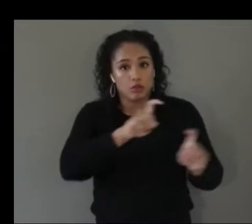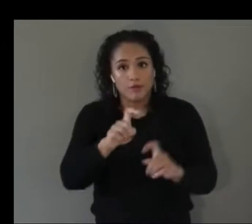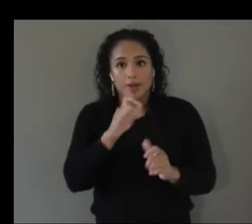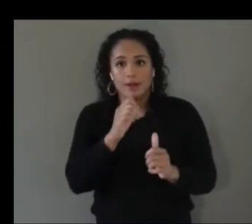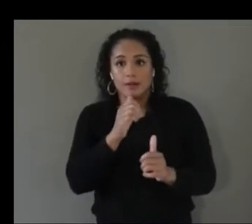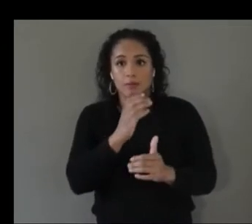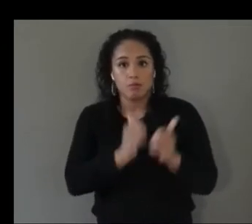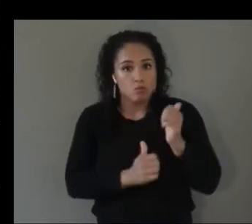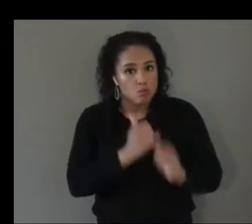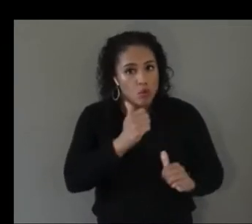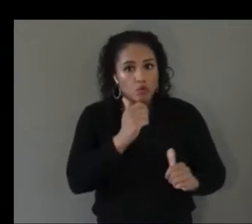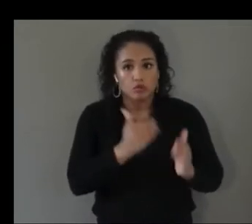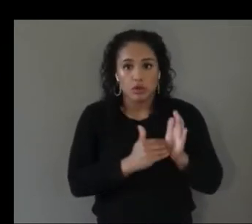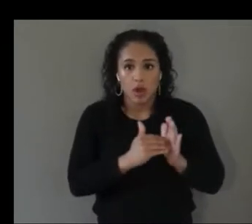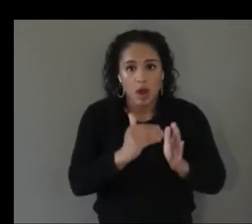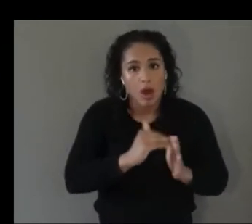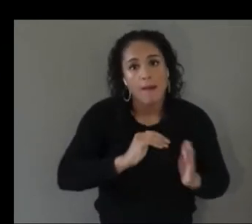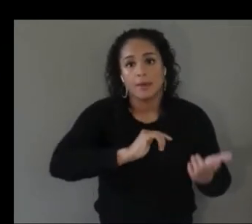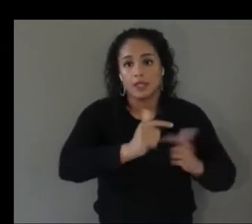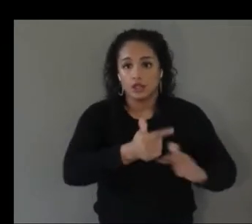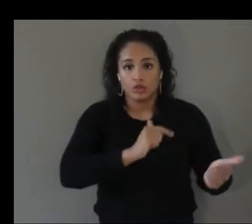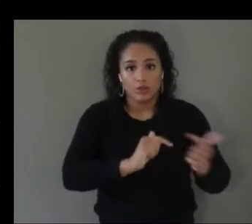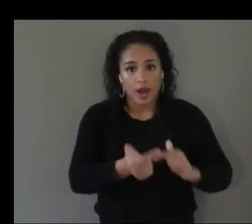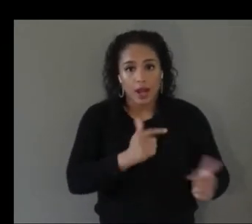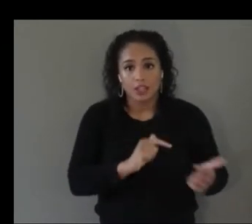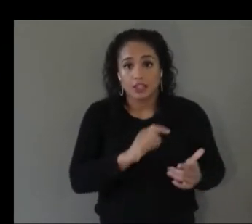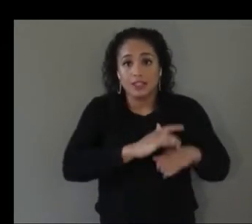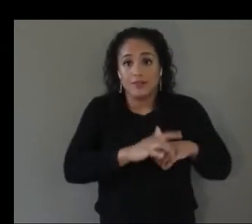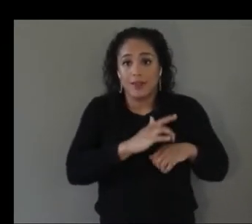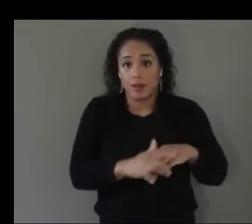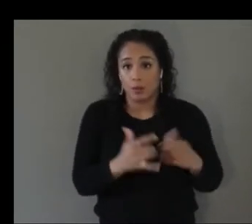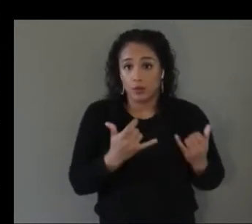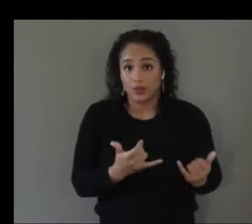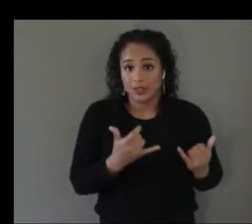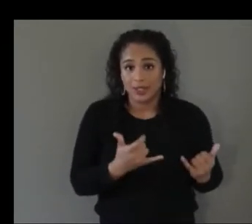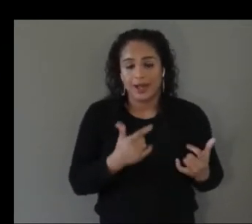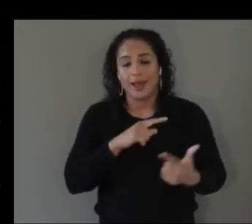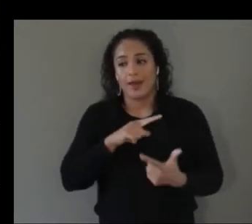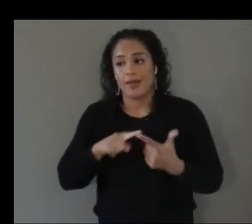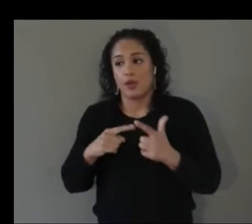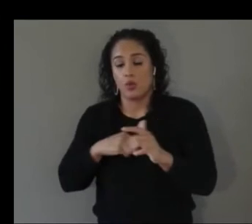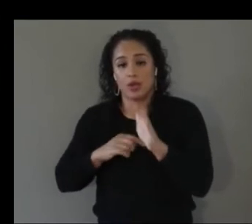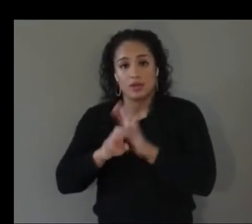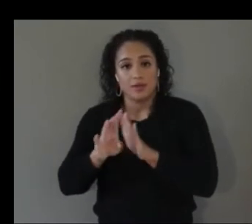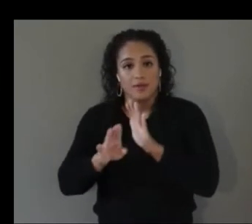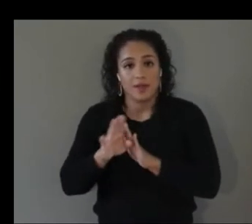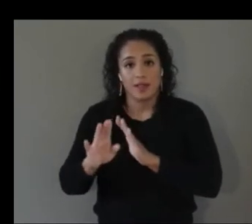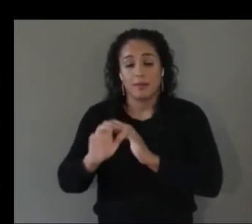on augmented reality applications today and then we developed application prototypes that enabled